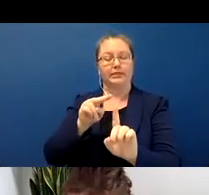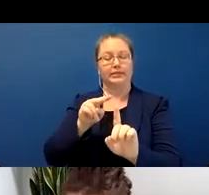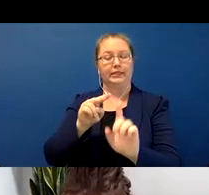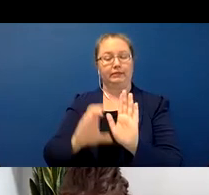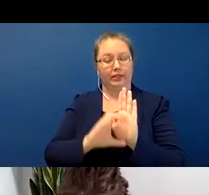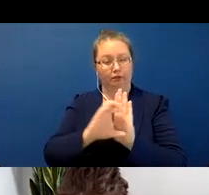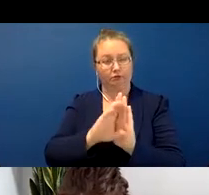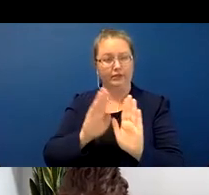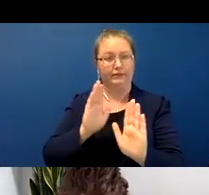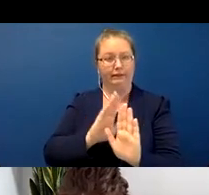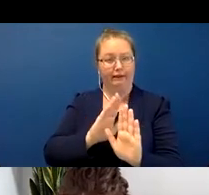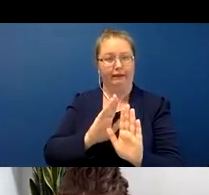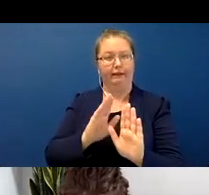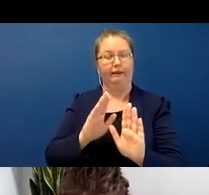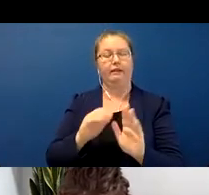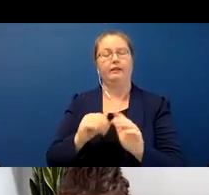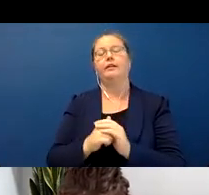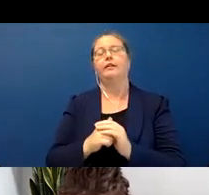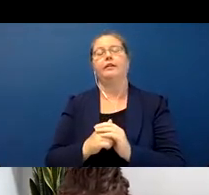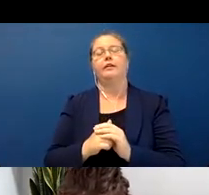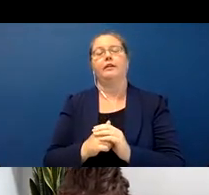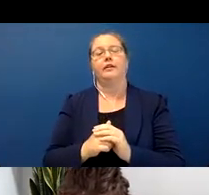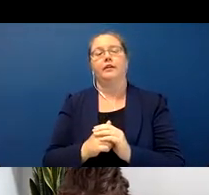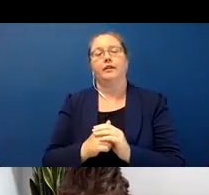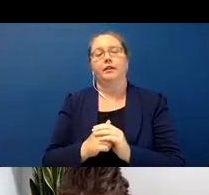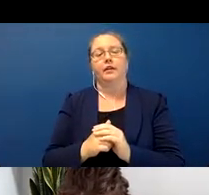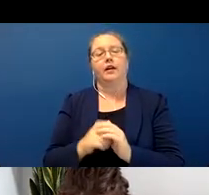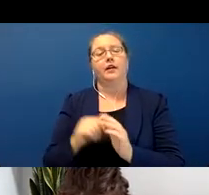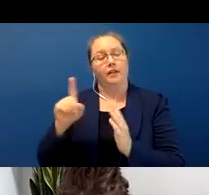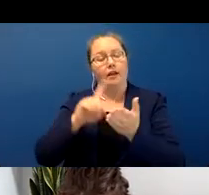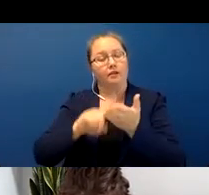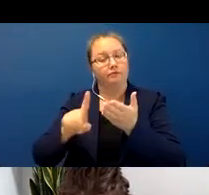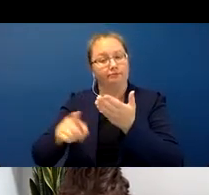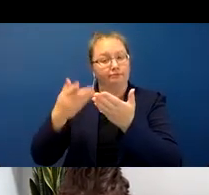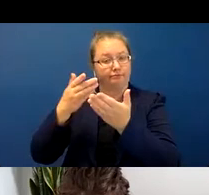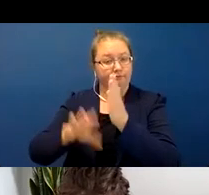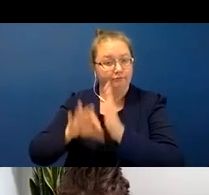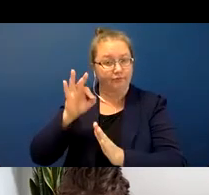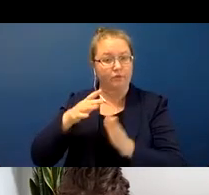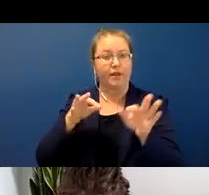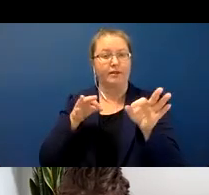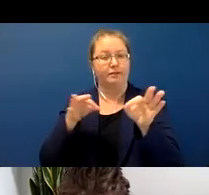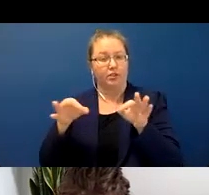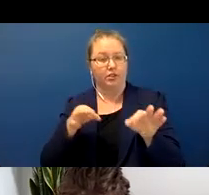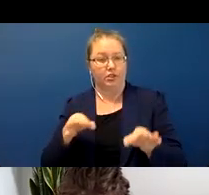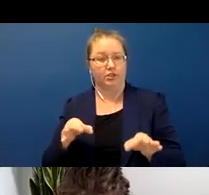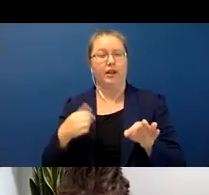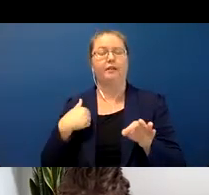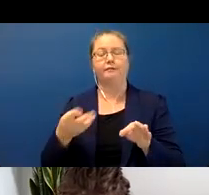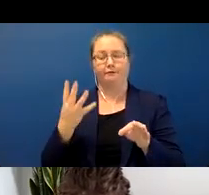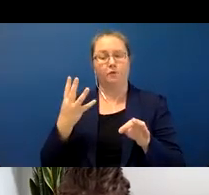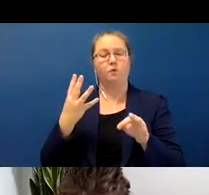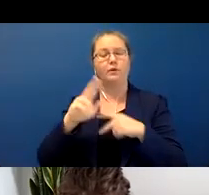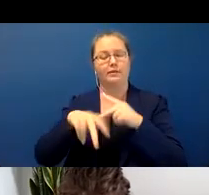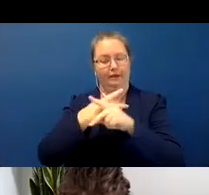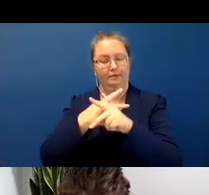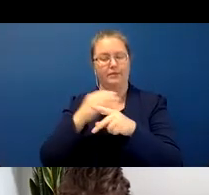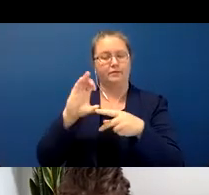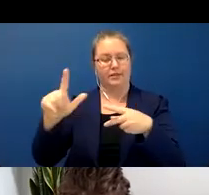refers to, and he initially kind of more or less just defined four basic types and those